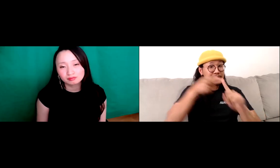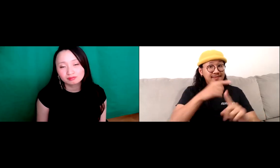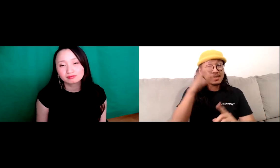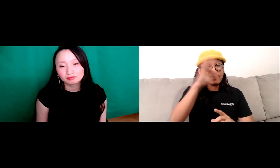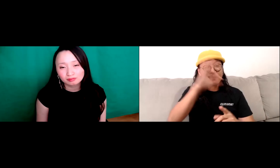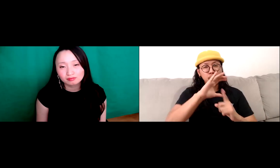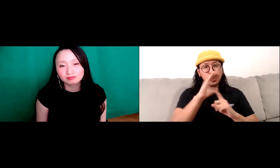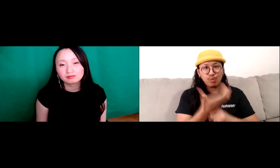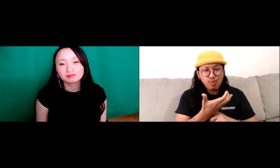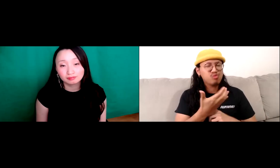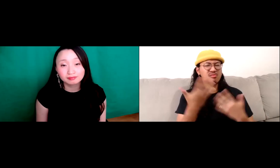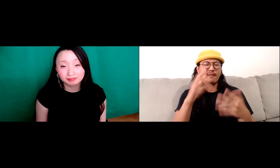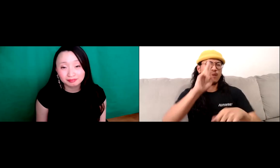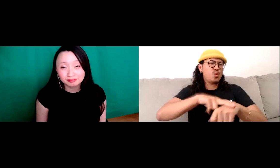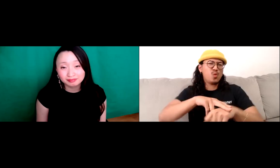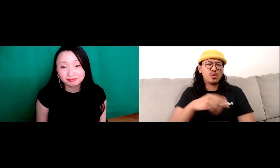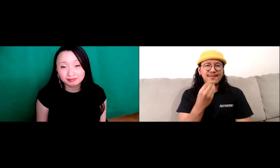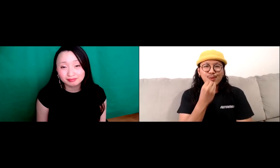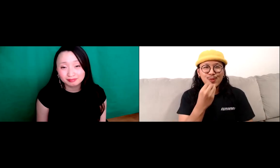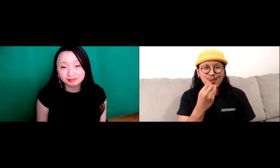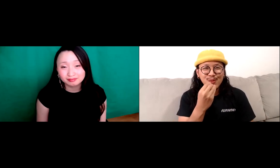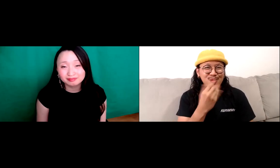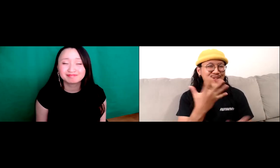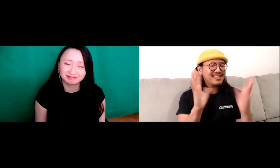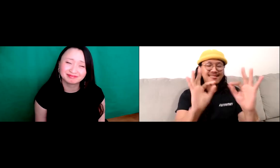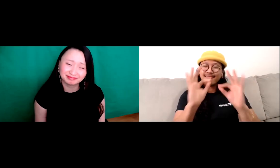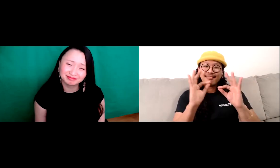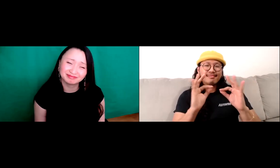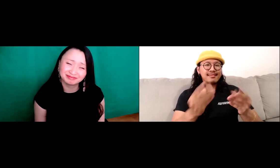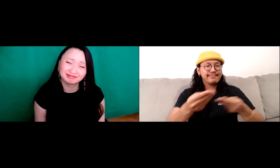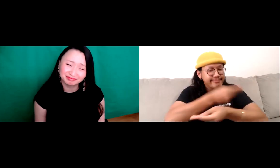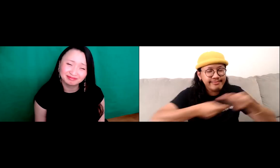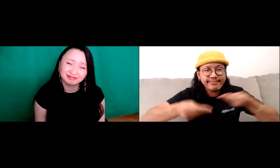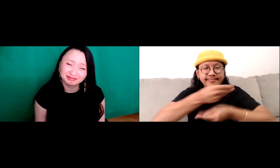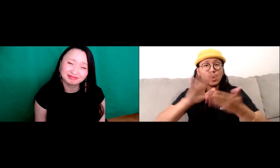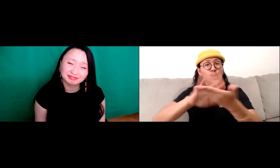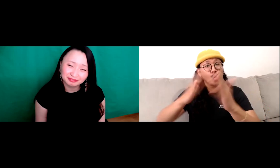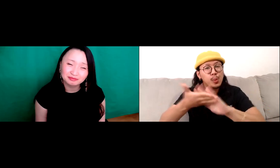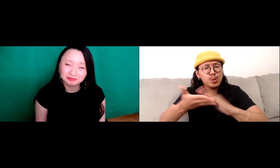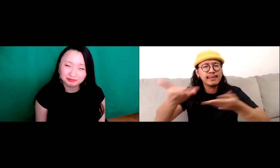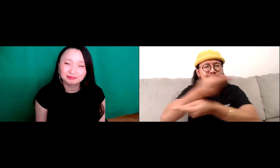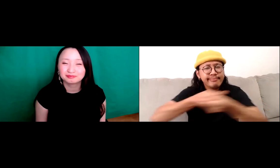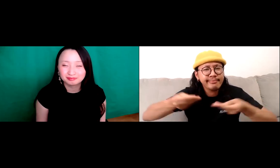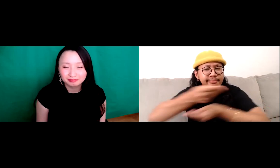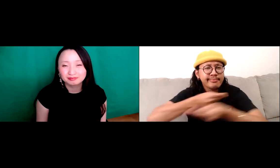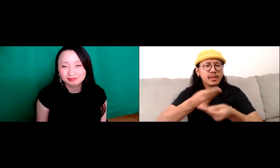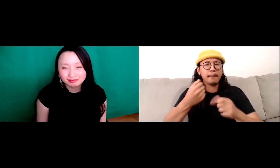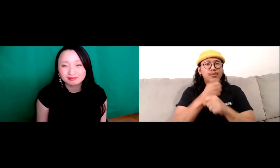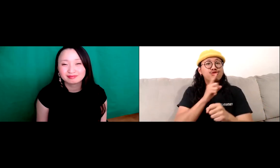family really did have to fight a lot of barriers. And of course, within our family and culture